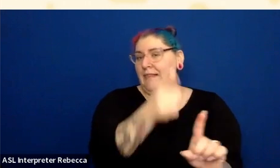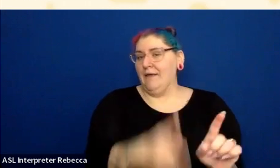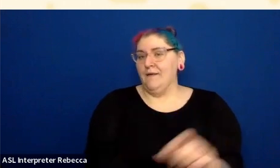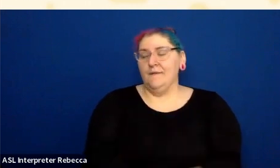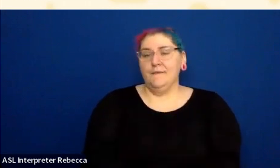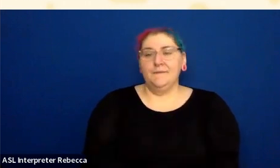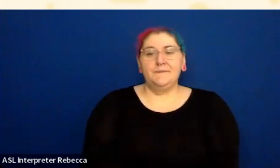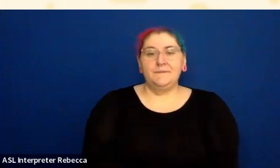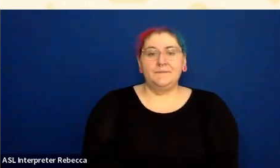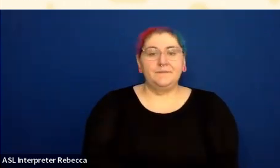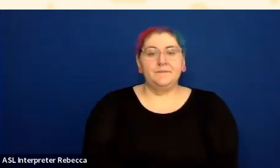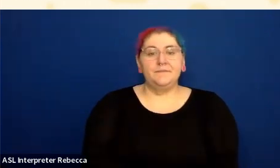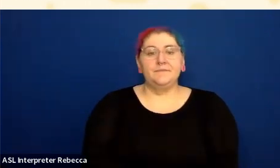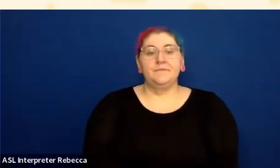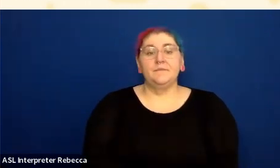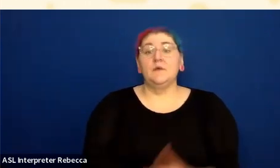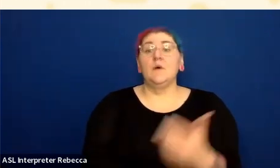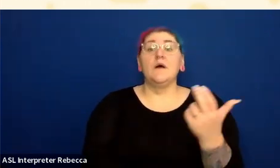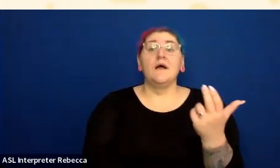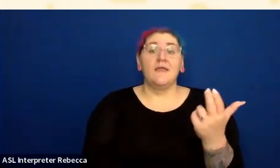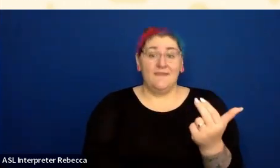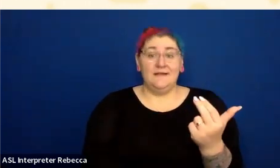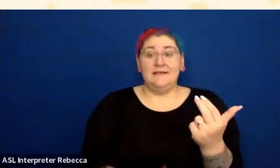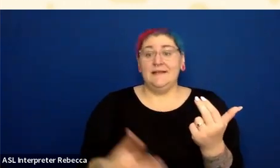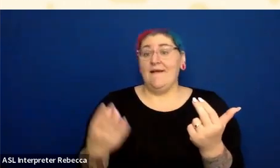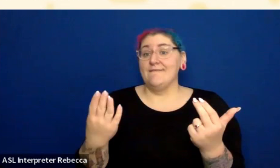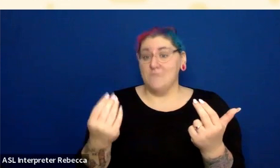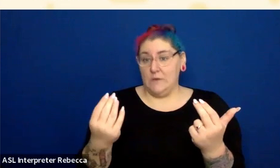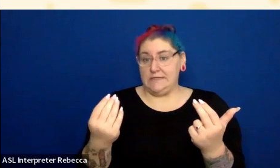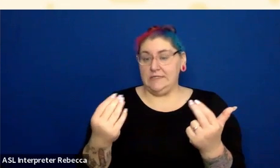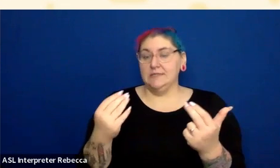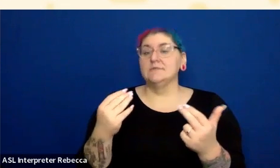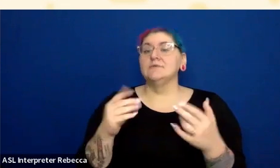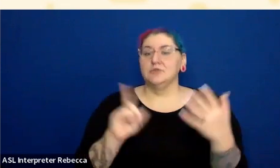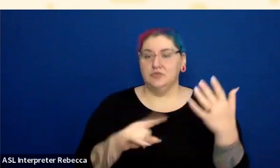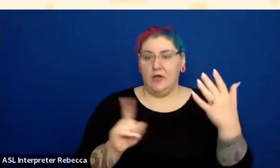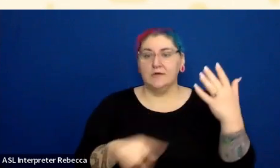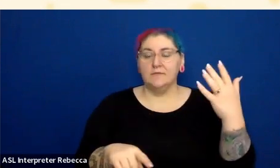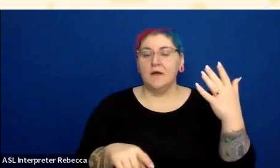So 13 and 14, now we're going to be talking about not just the color of something if it changes color on focus,